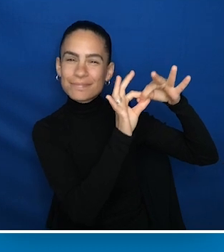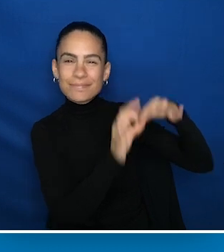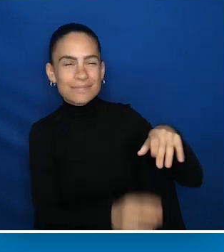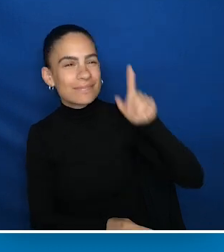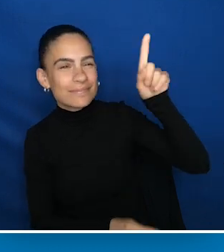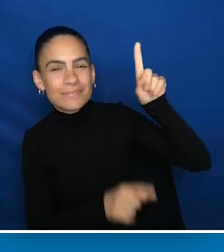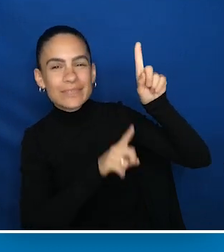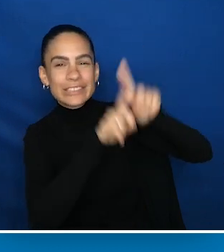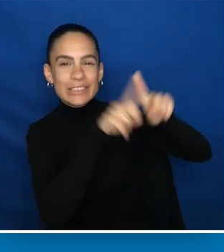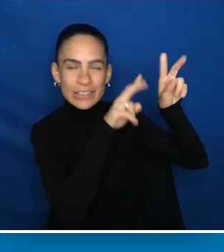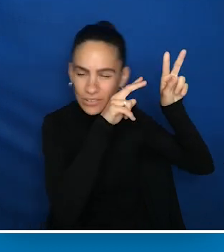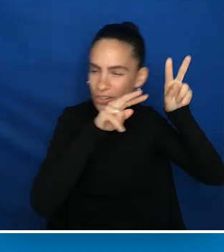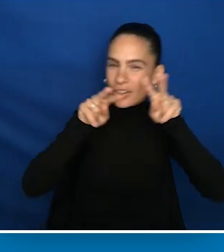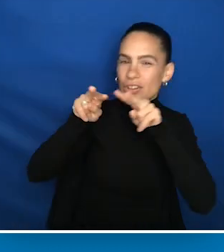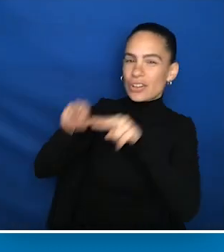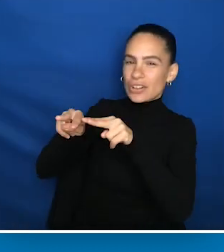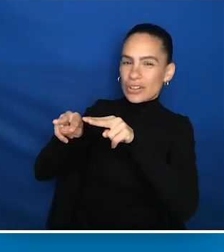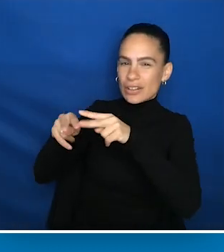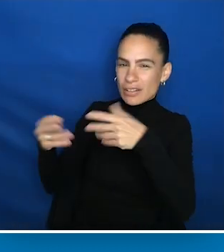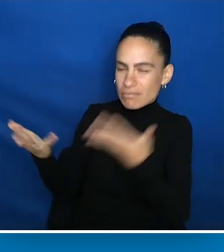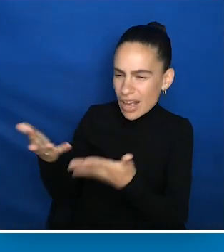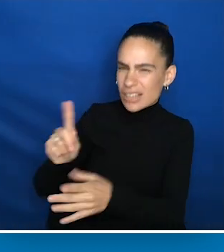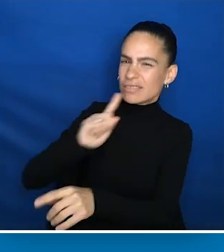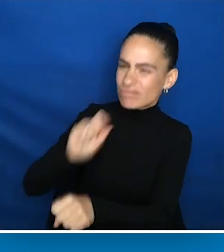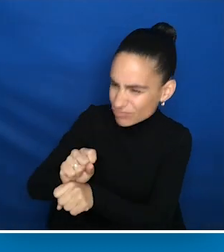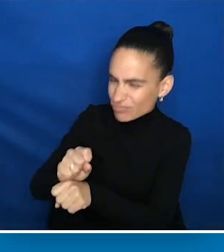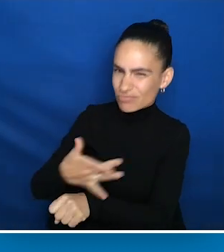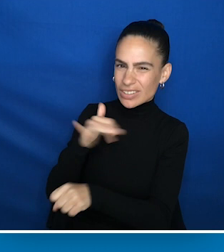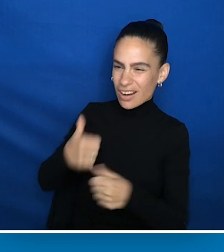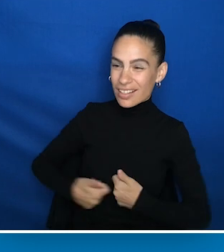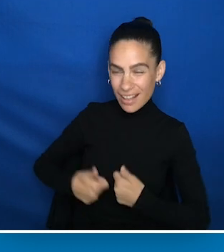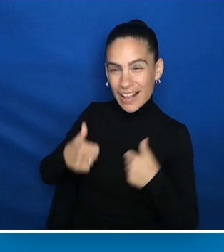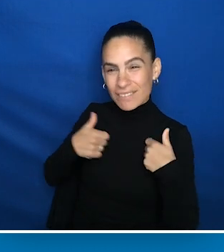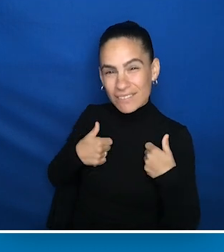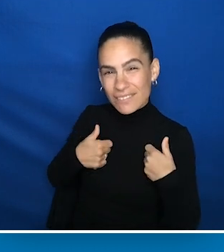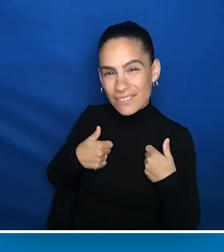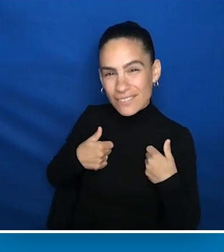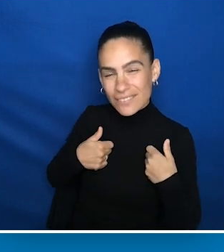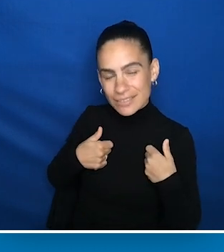Me looking to the heavens and the stars looking down at what it's like to be alive.